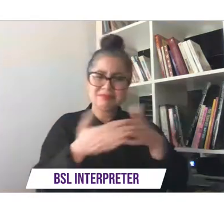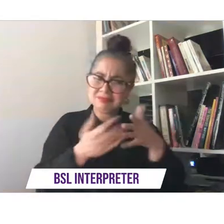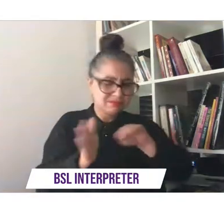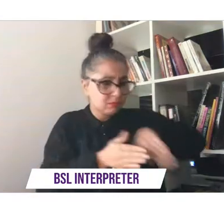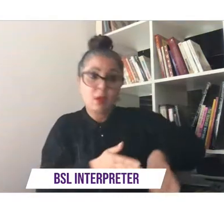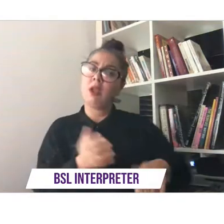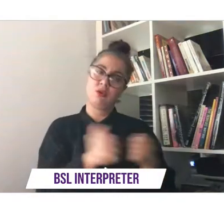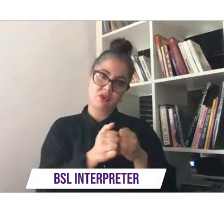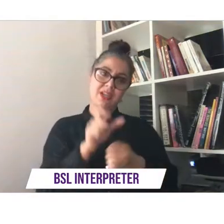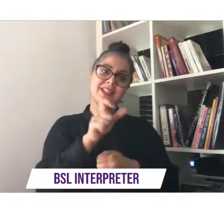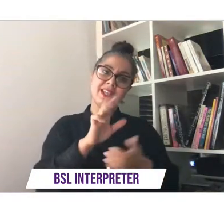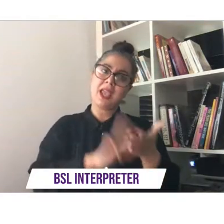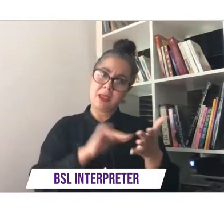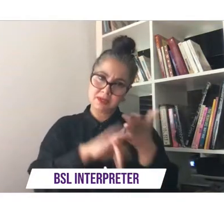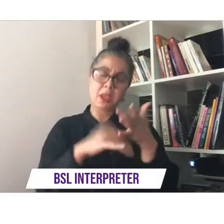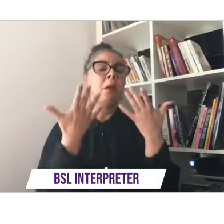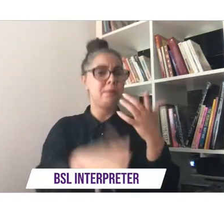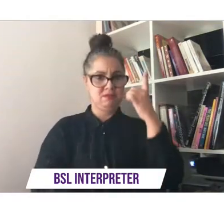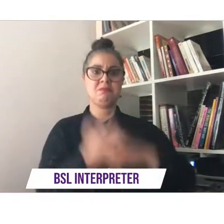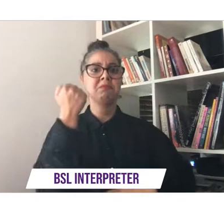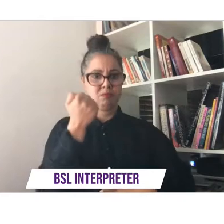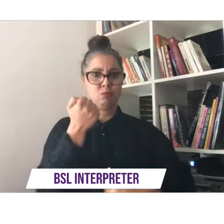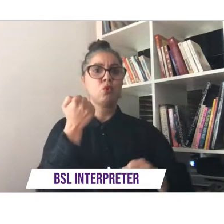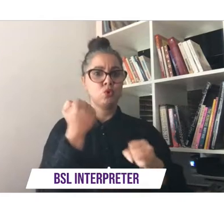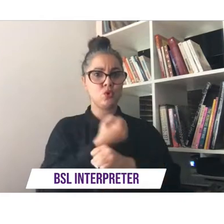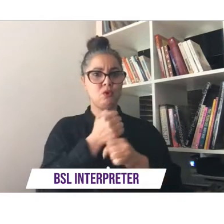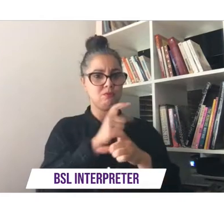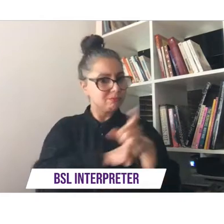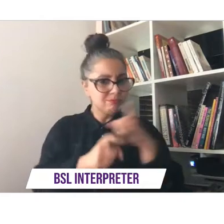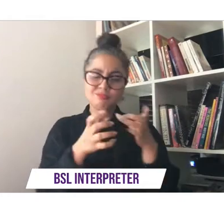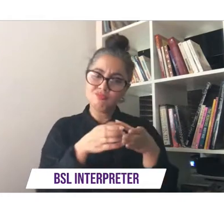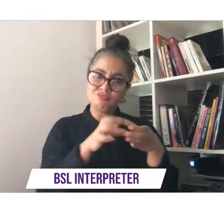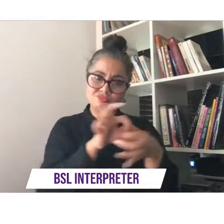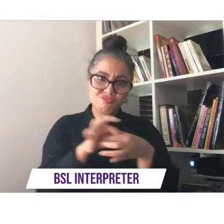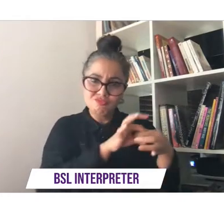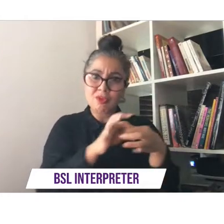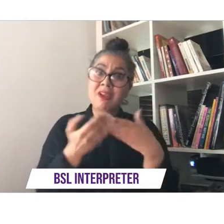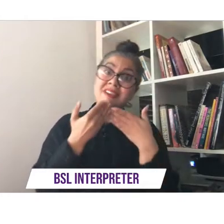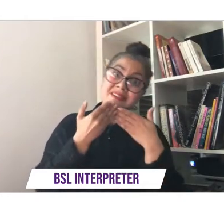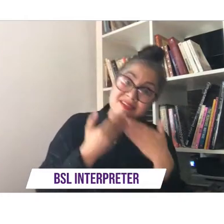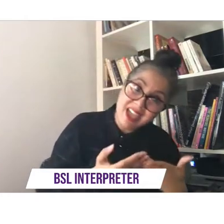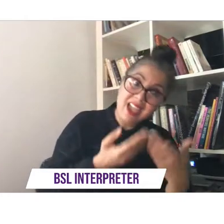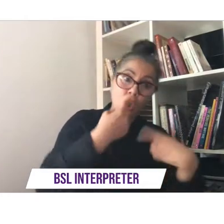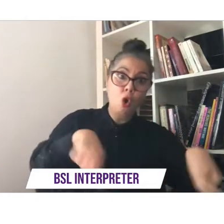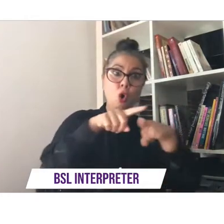so thanks to the committee and thanks to cmc's core team jackie lauren kathy and greg